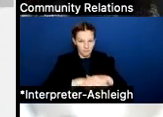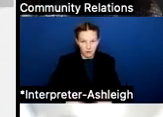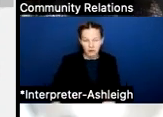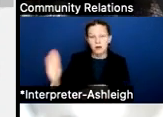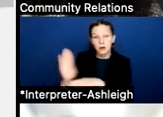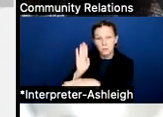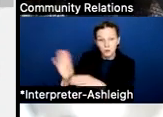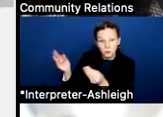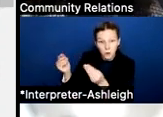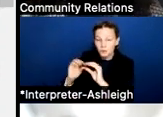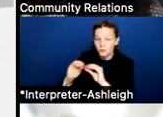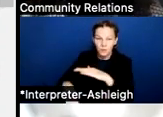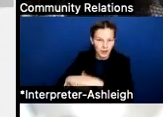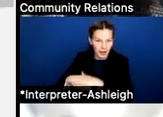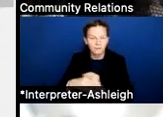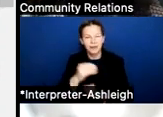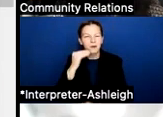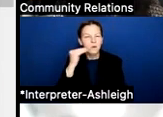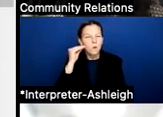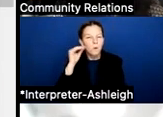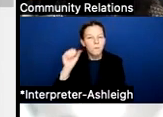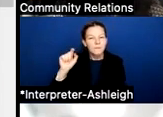And currently, the homestead exemption is $40,000.